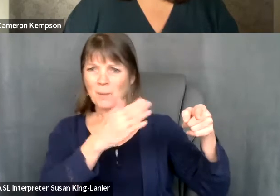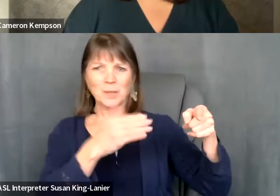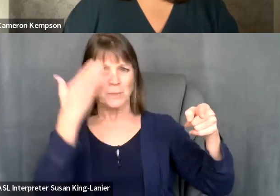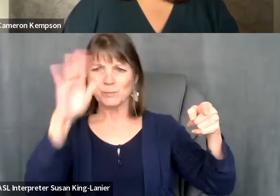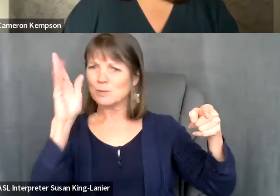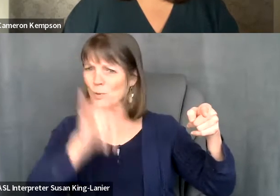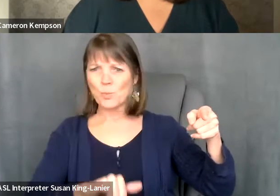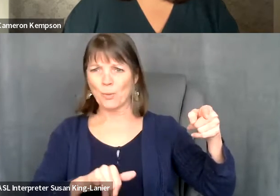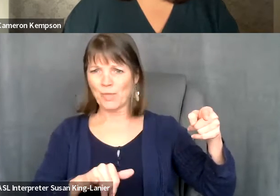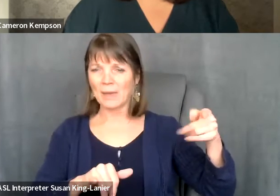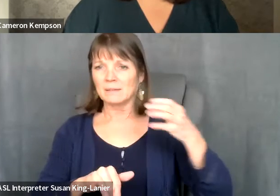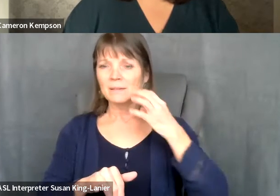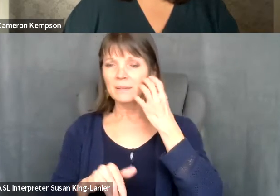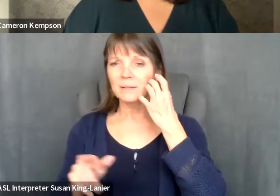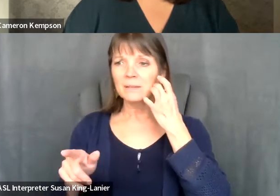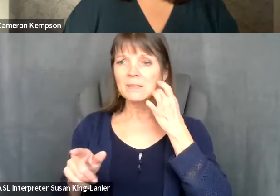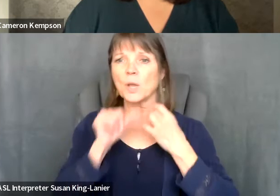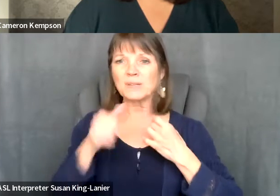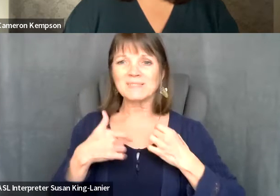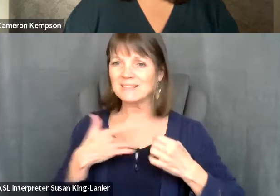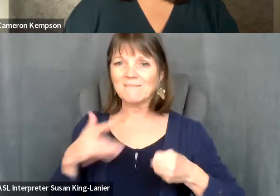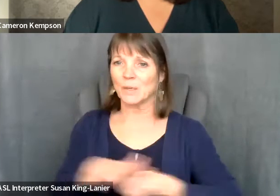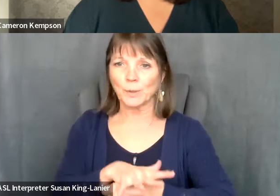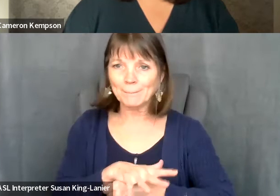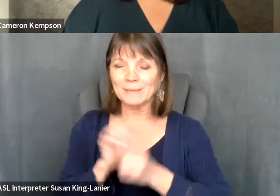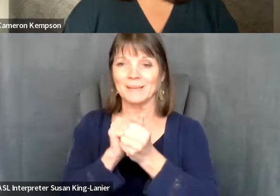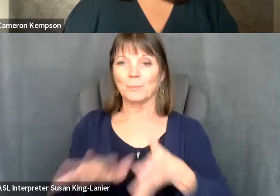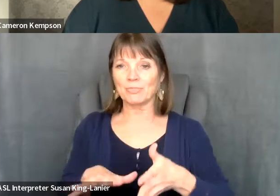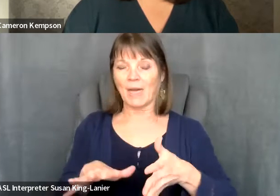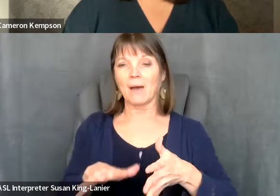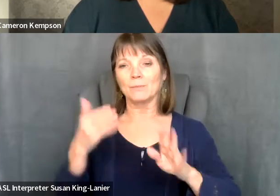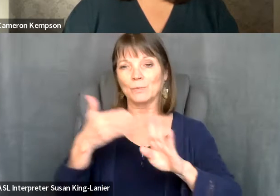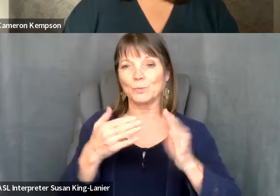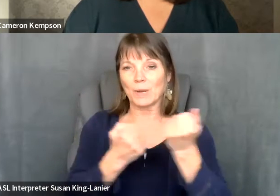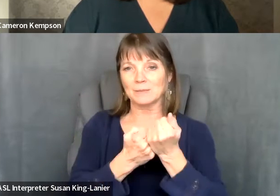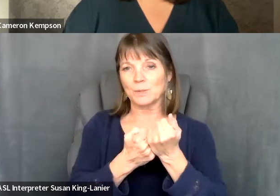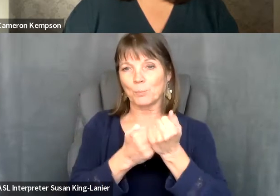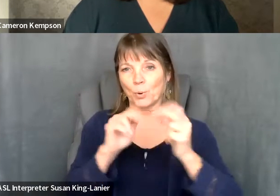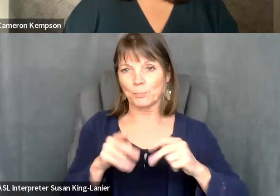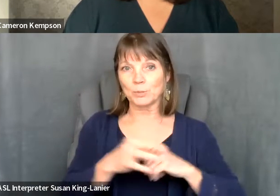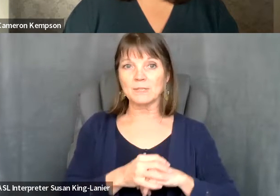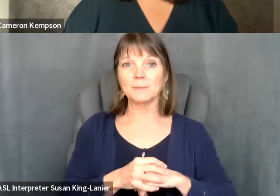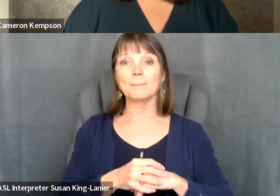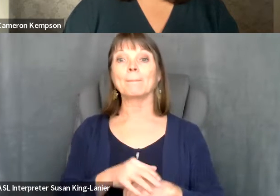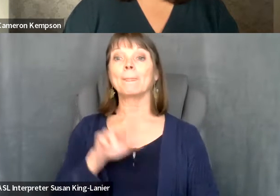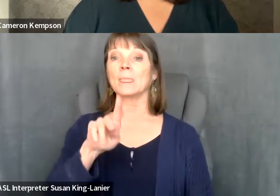Kelly Crosbie: Thank you for that. Thank you. Kelly Crosbie: Um. Can I switch gears for a second.